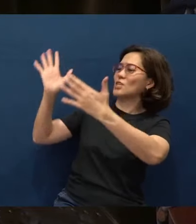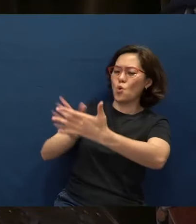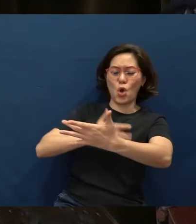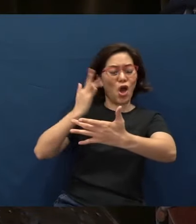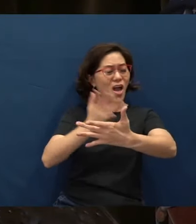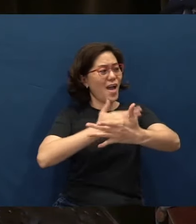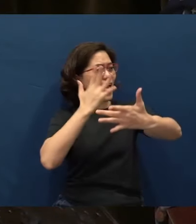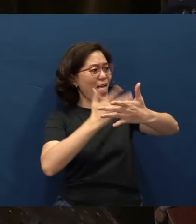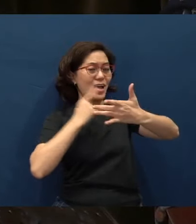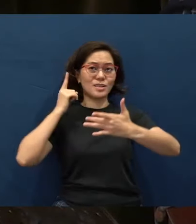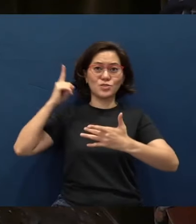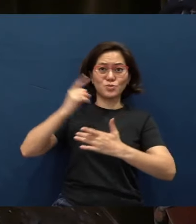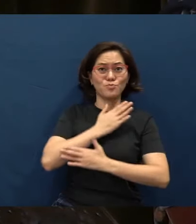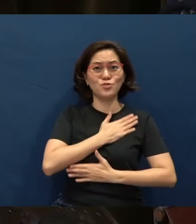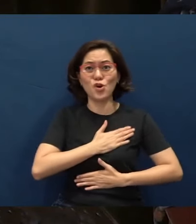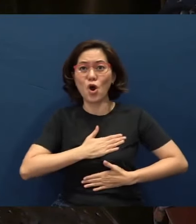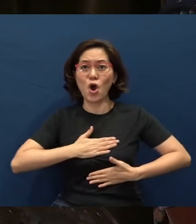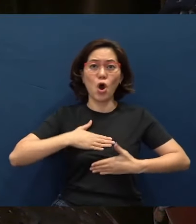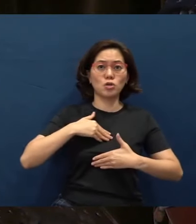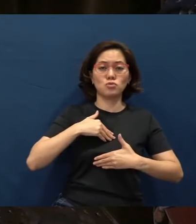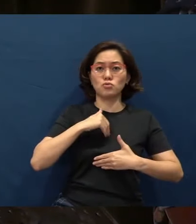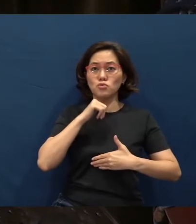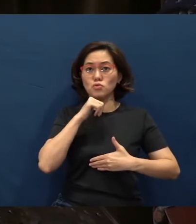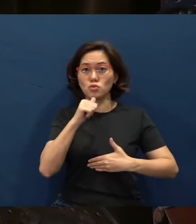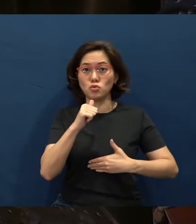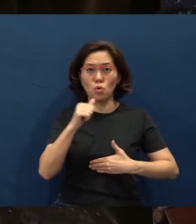His pleasure is not in the strength of the horse,